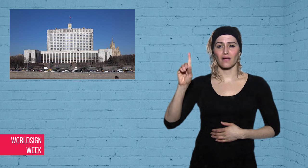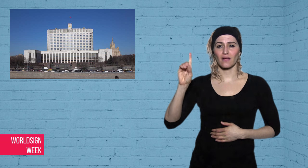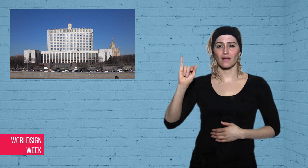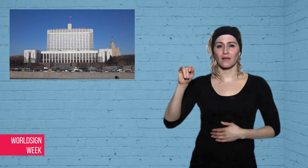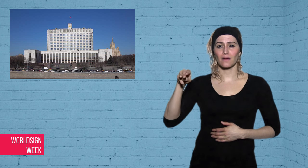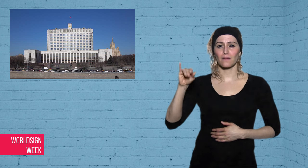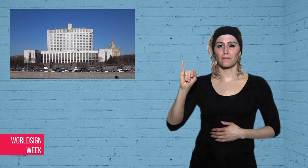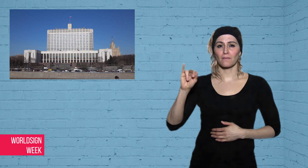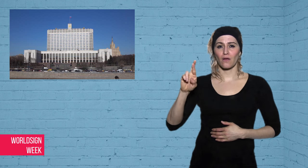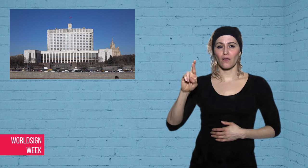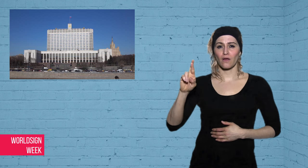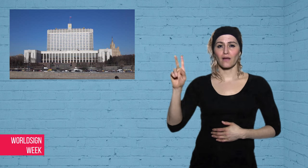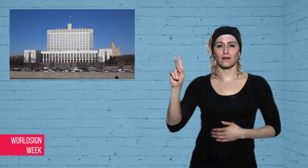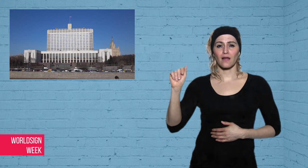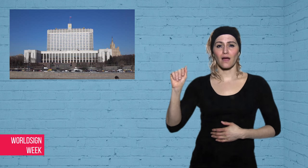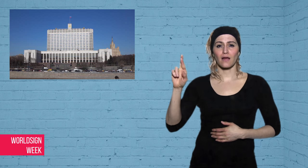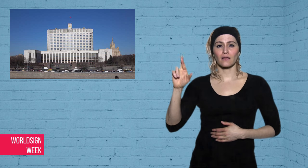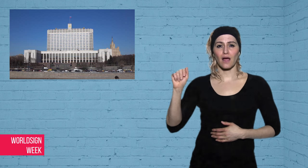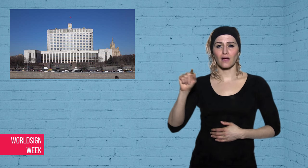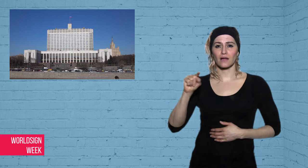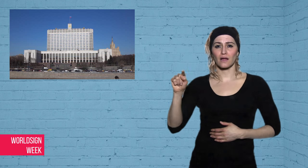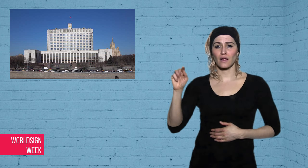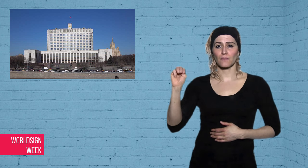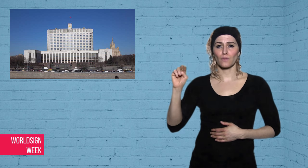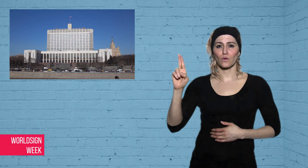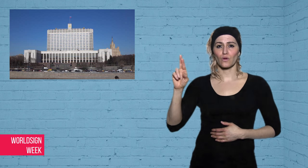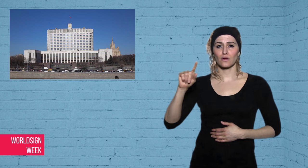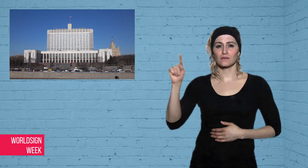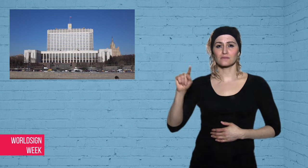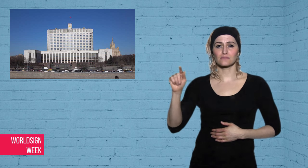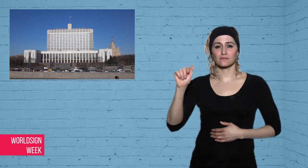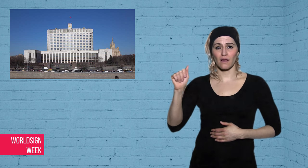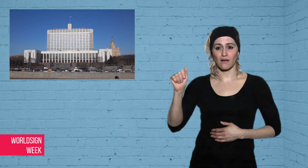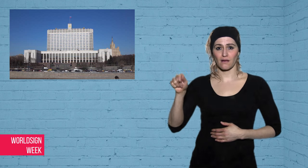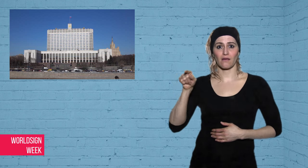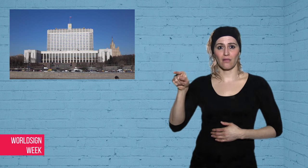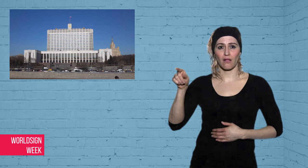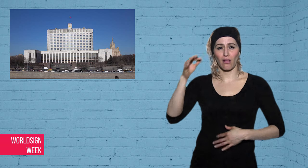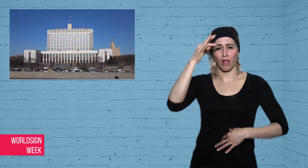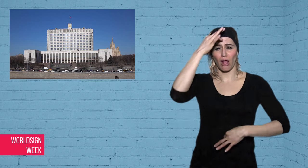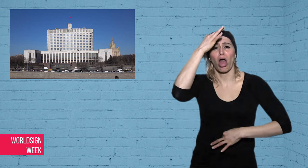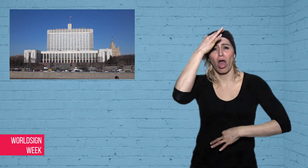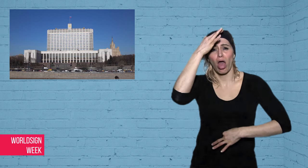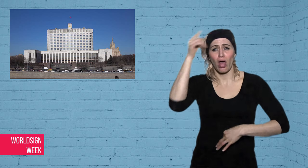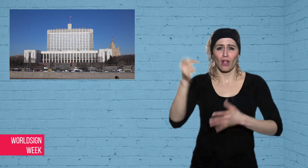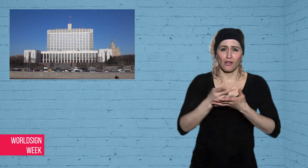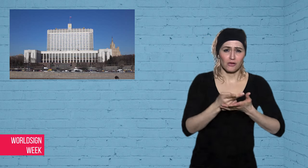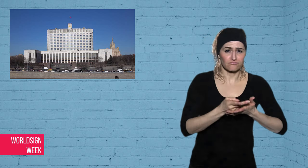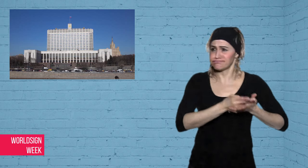He was rushed to the hospital where he